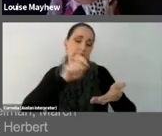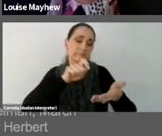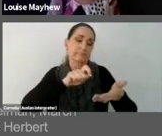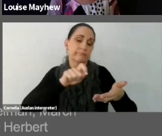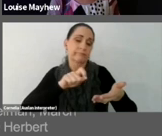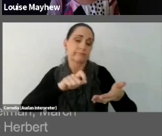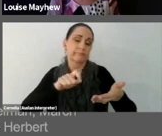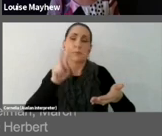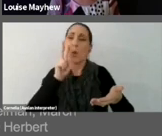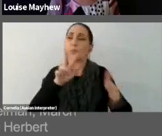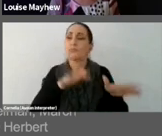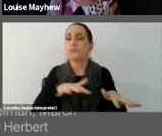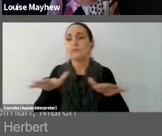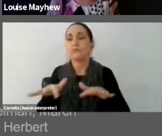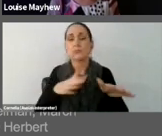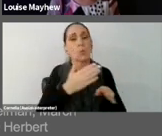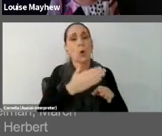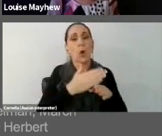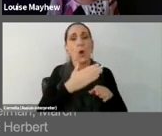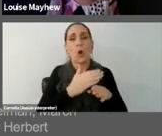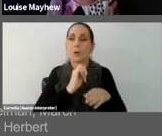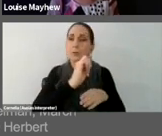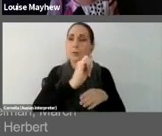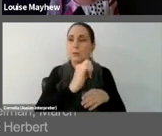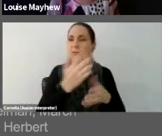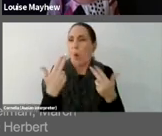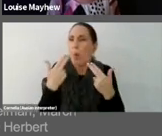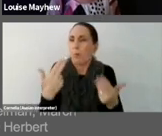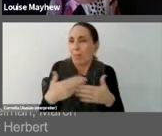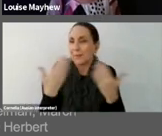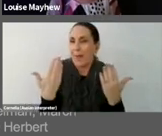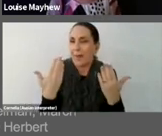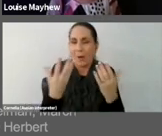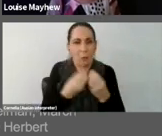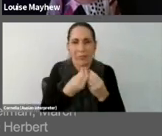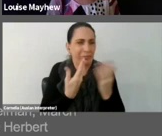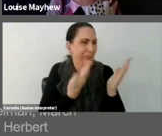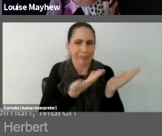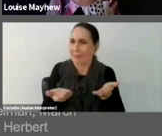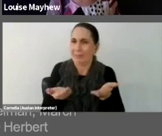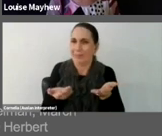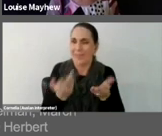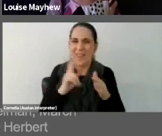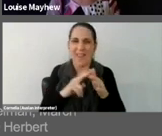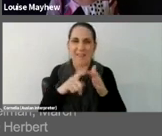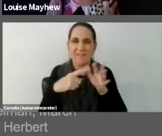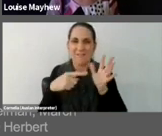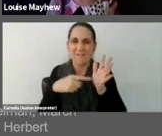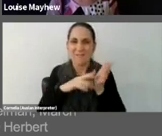going about the task of being at work, and this normalcy really heightens the